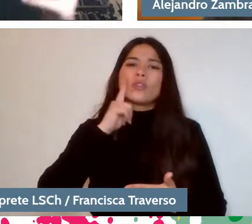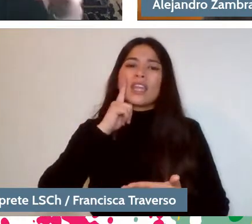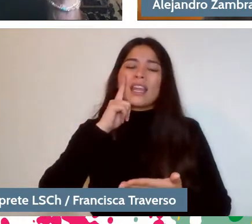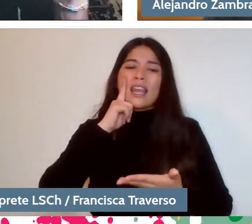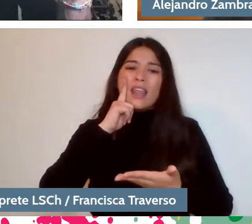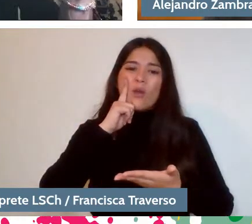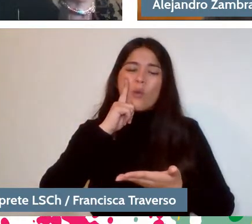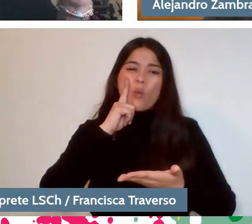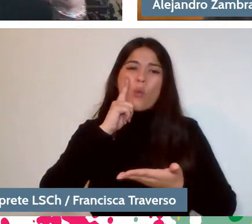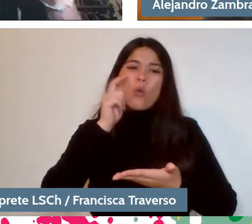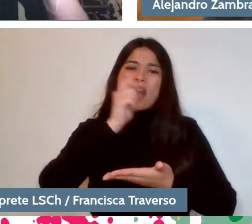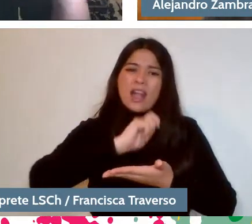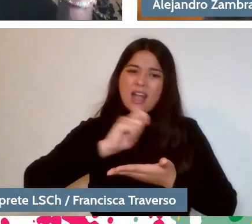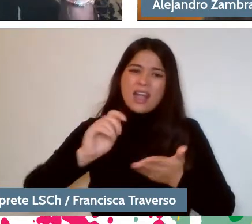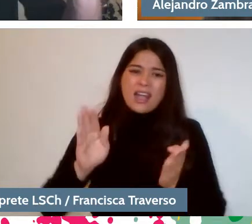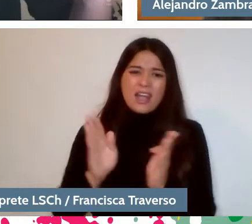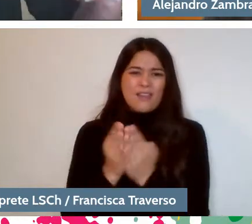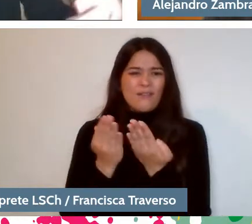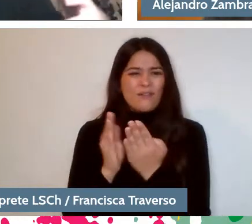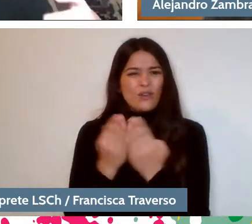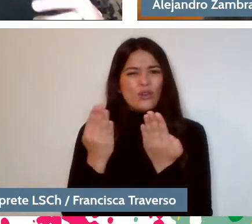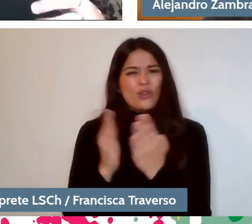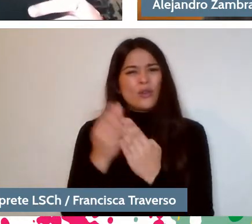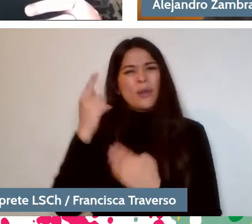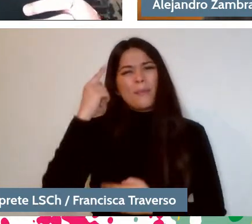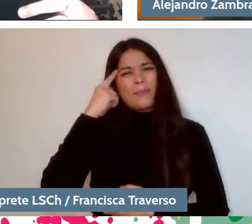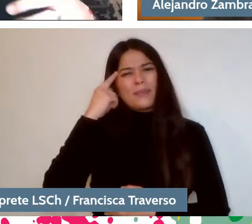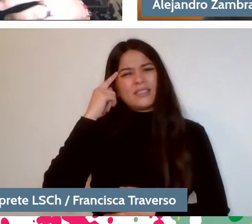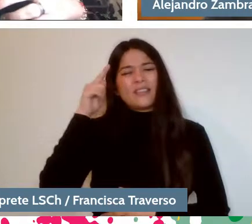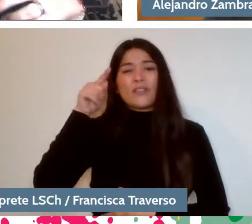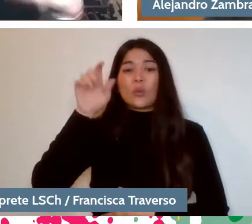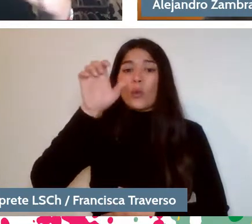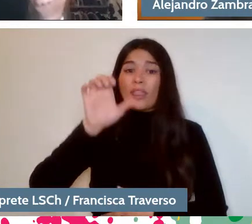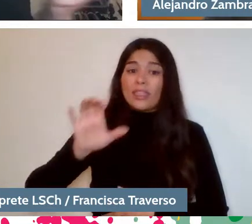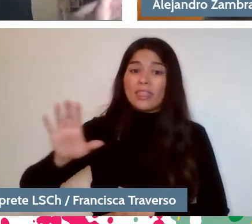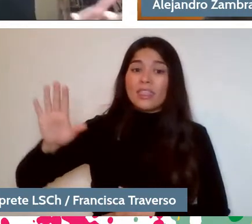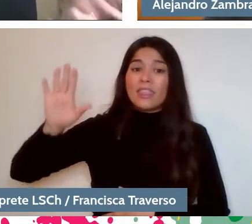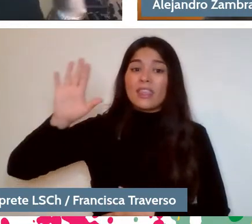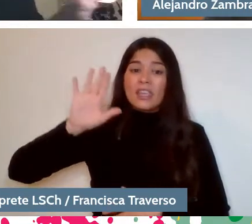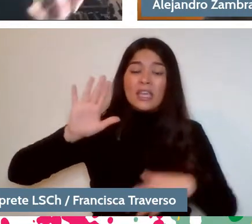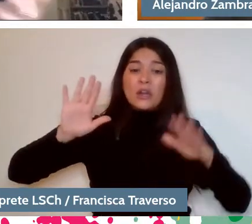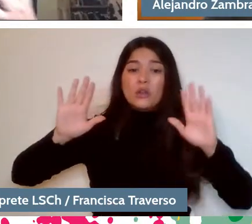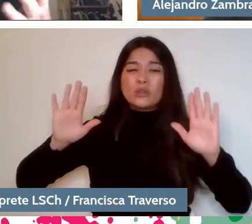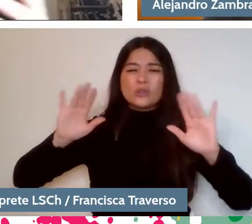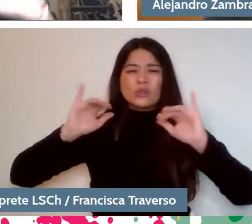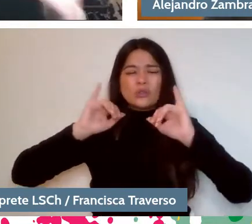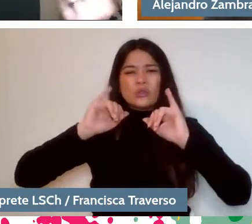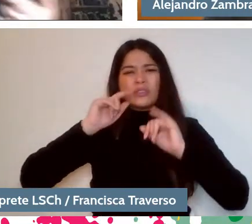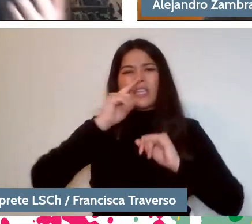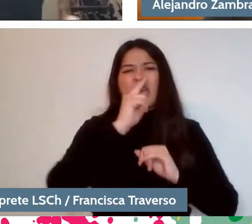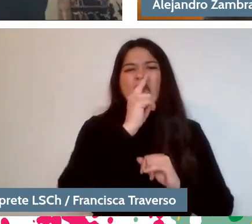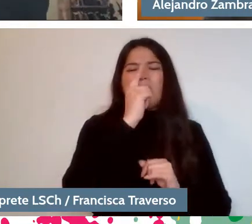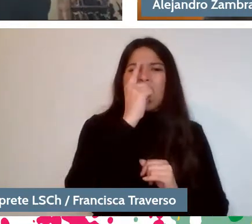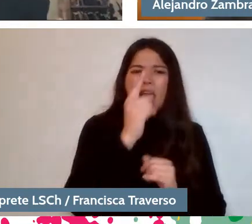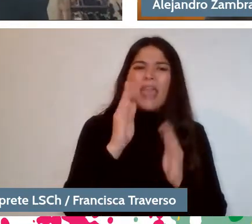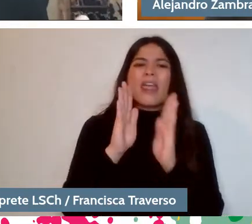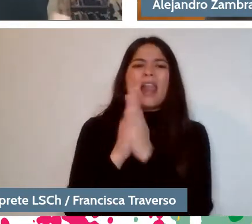and I thought that, perhaps, in your style and in your work we see a lot of those... I mean, each one of your books are ways of going home